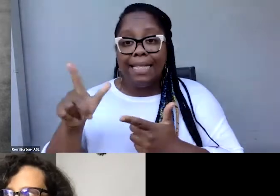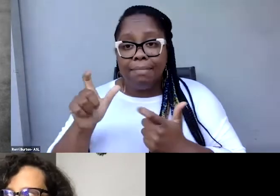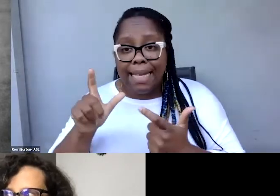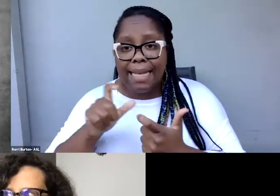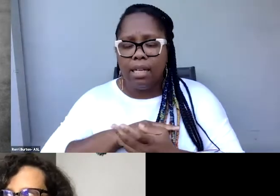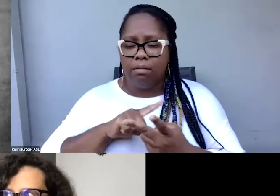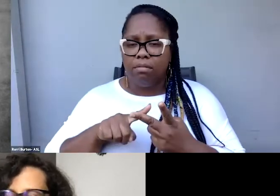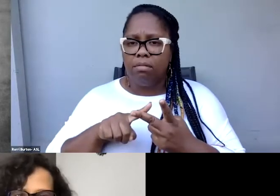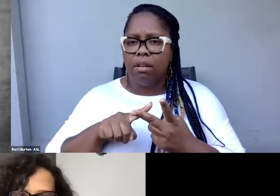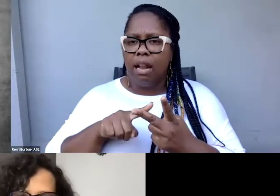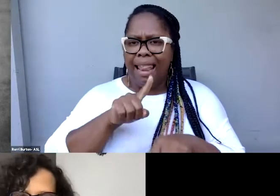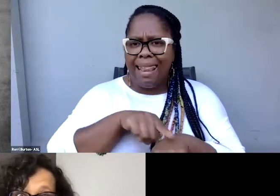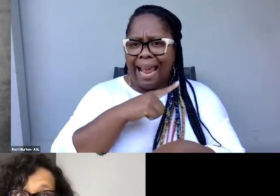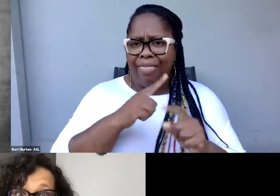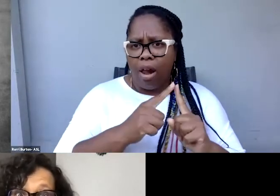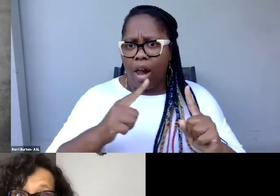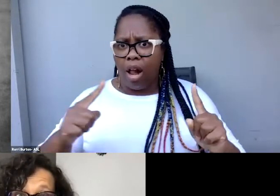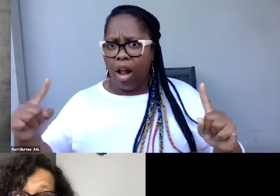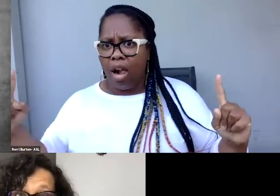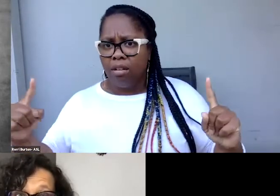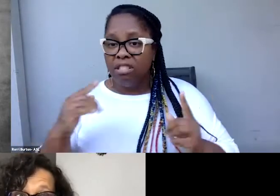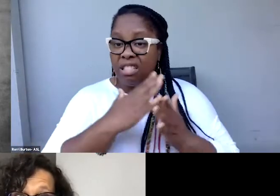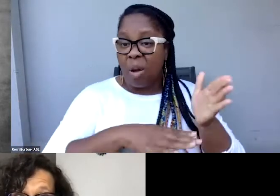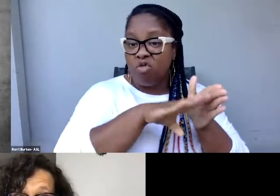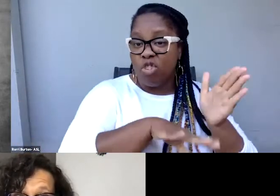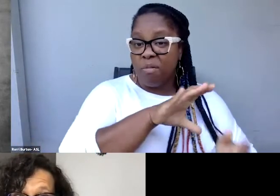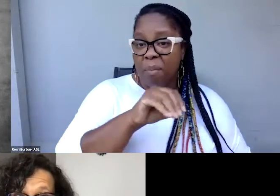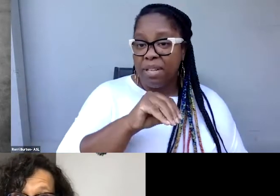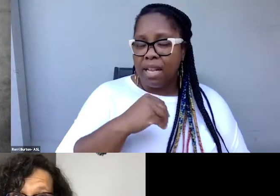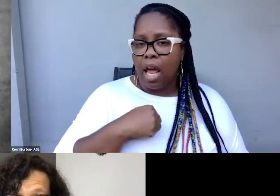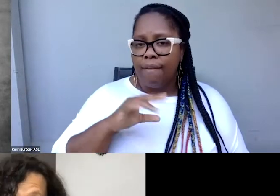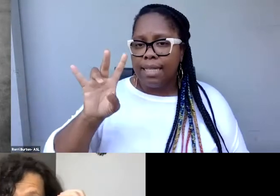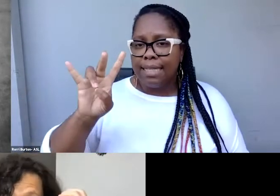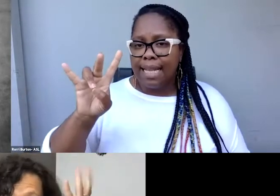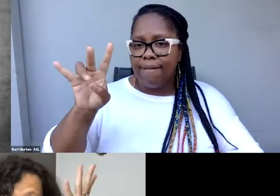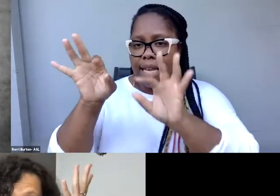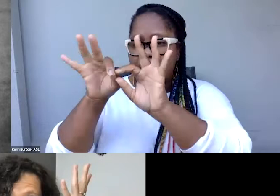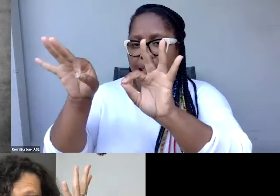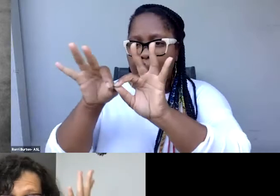Some of these budget captioners have seven lines. (pfooh)